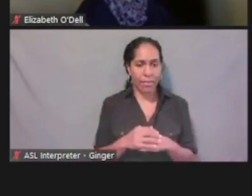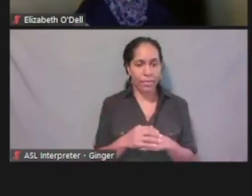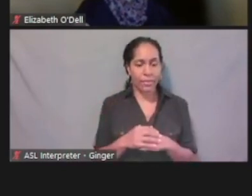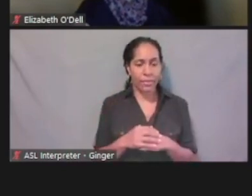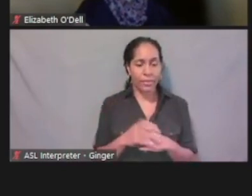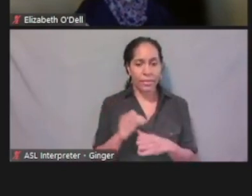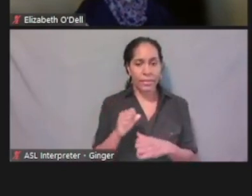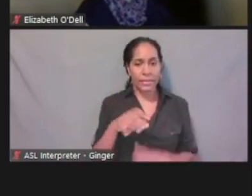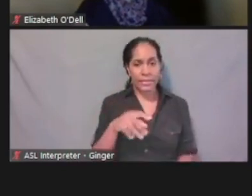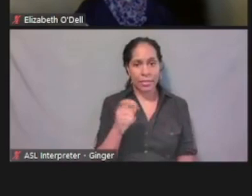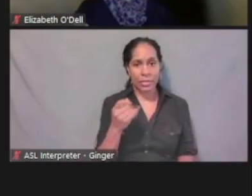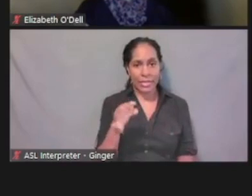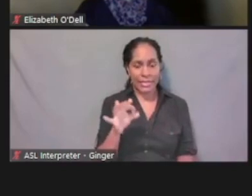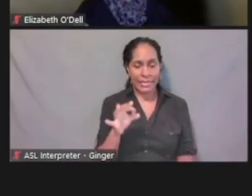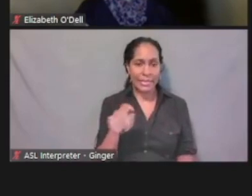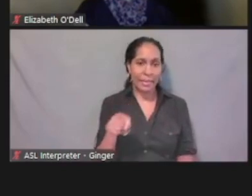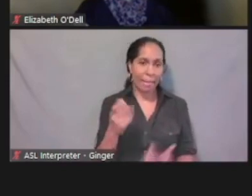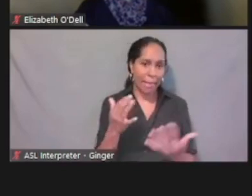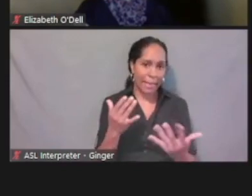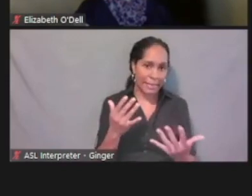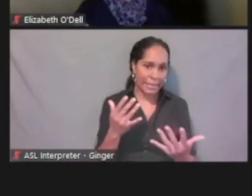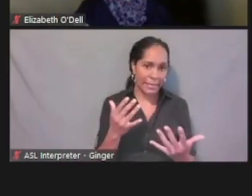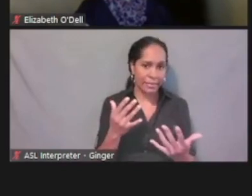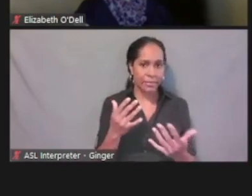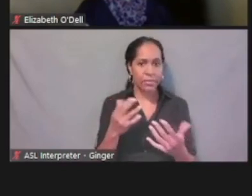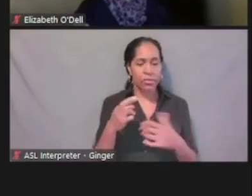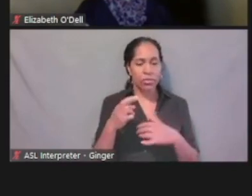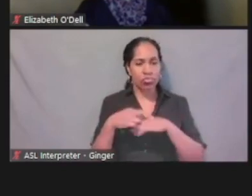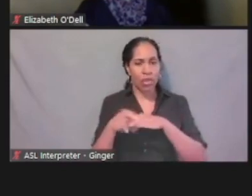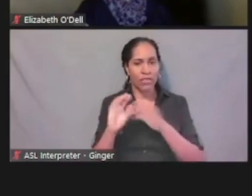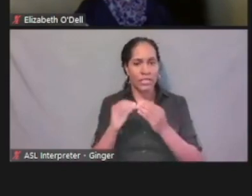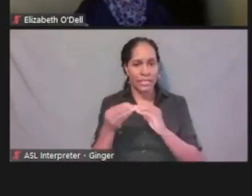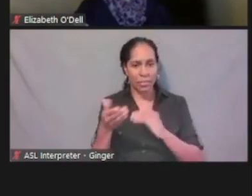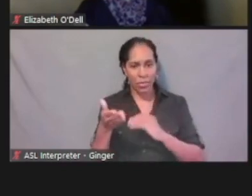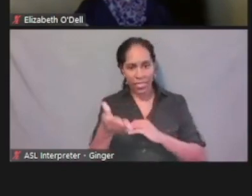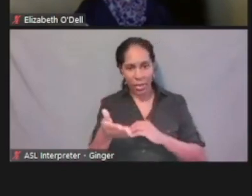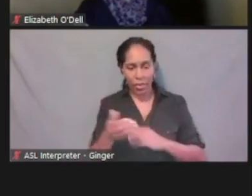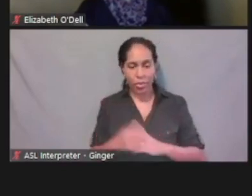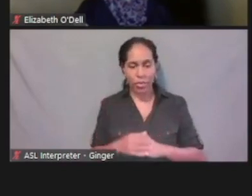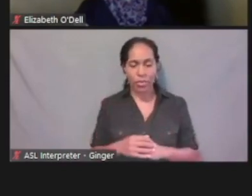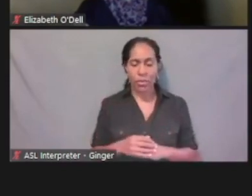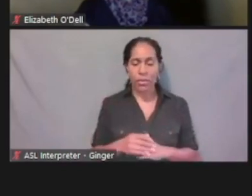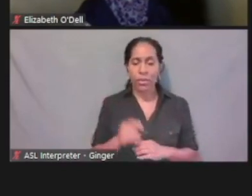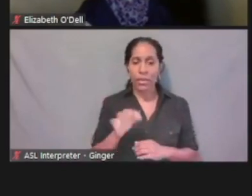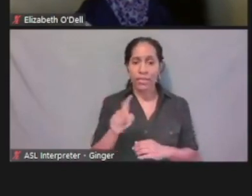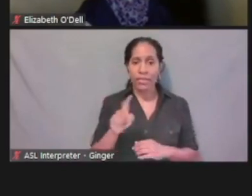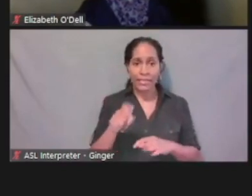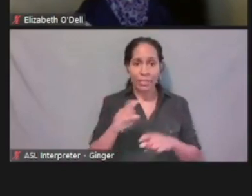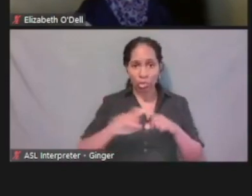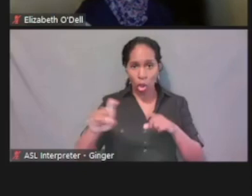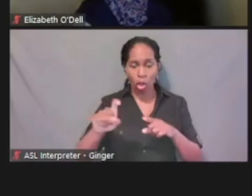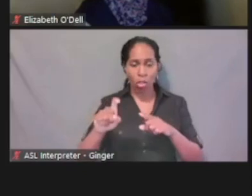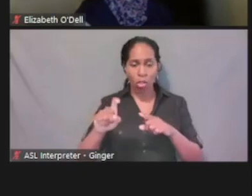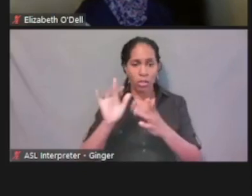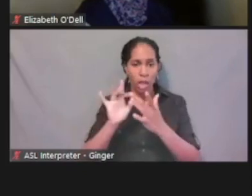It's pending. This is the reference number. So if I needed to contact the county office,